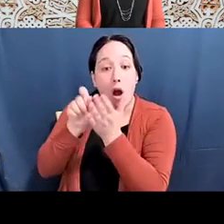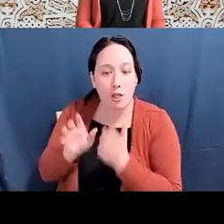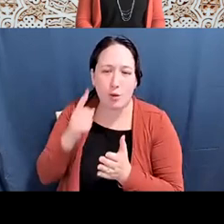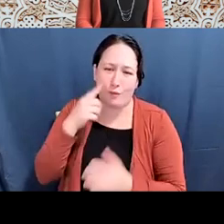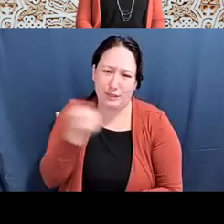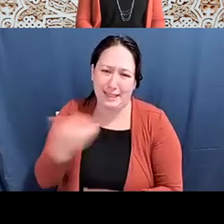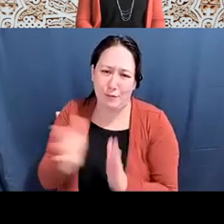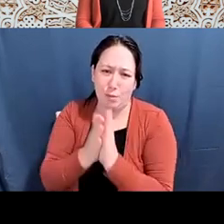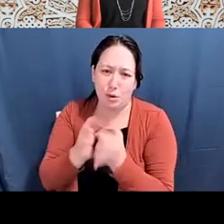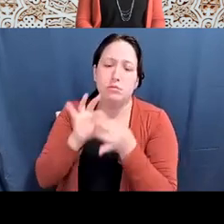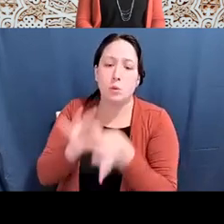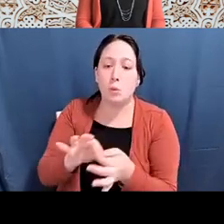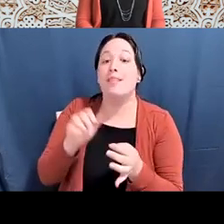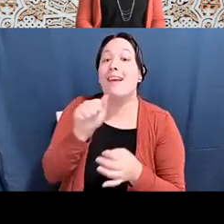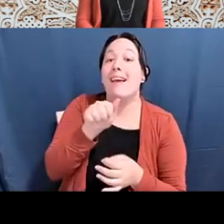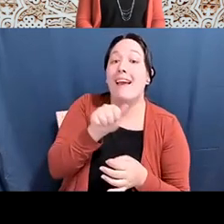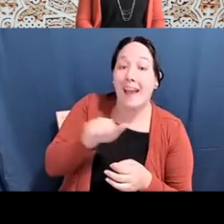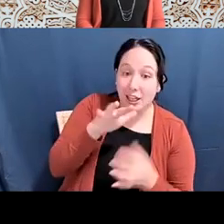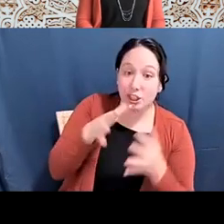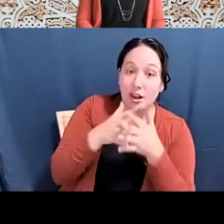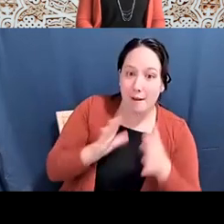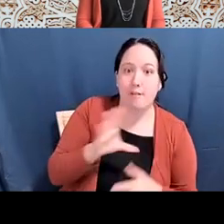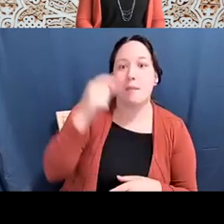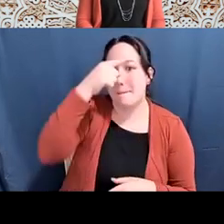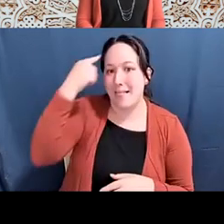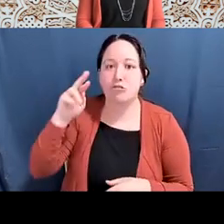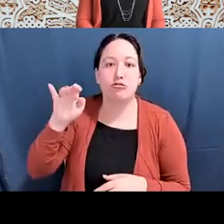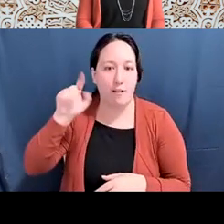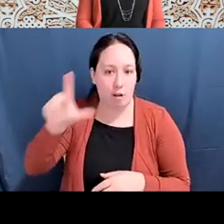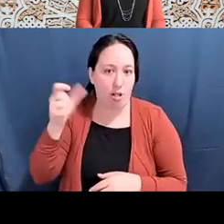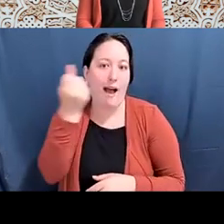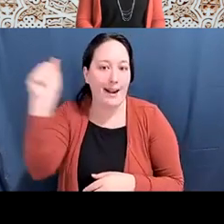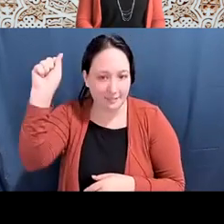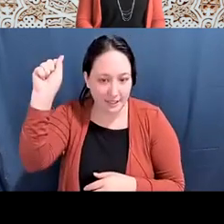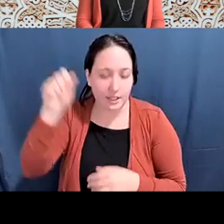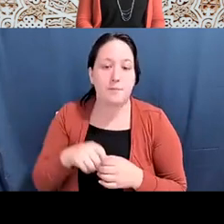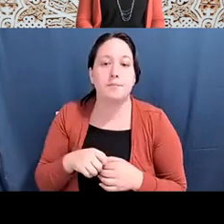Heather McCarty: and black radical activism, including Contemporary Asian American Activism Building Movements for Liberation,